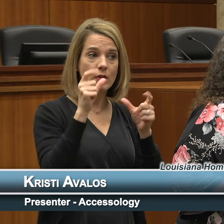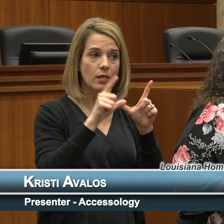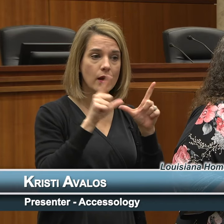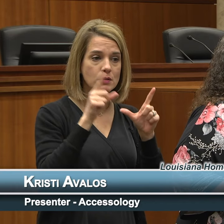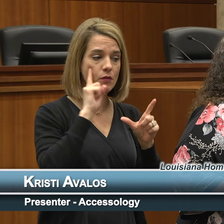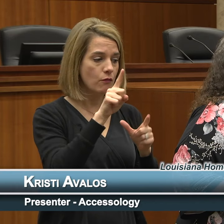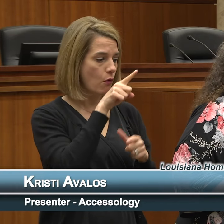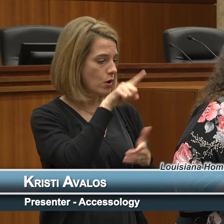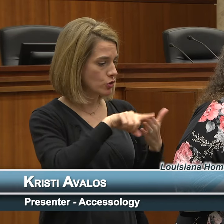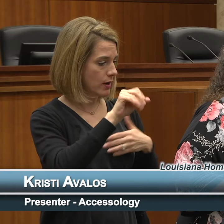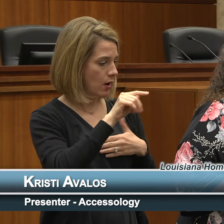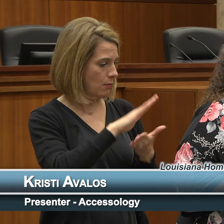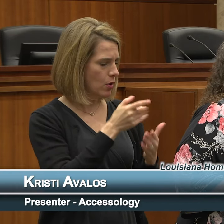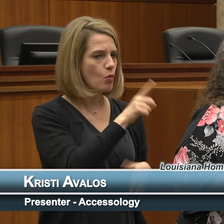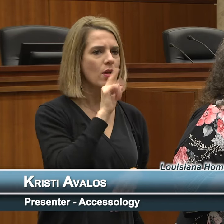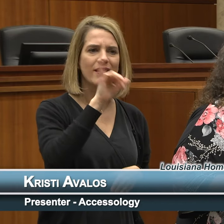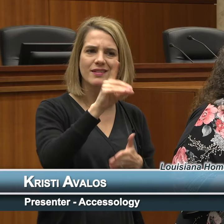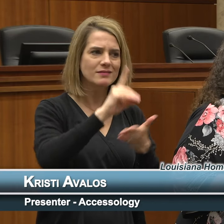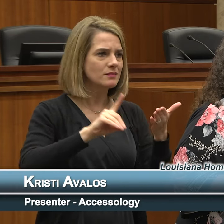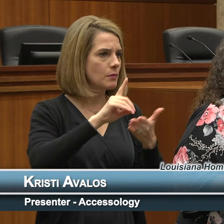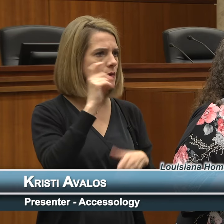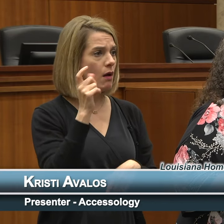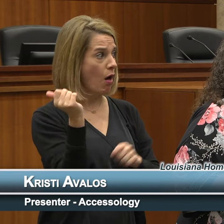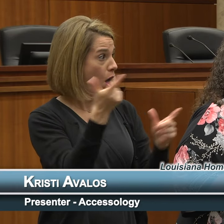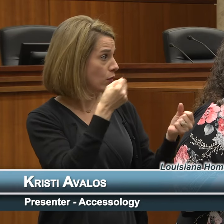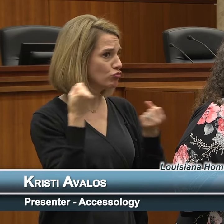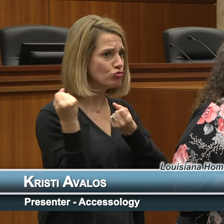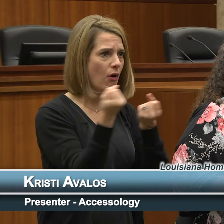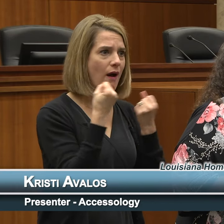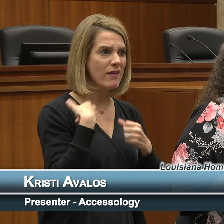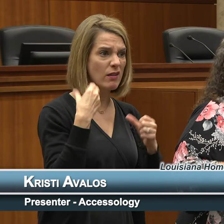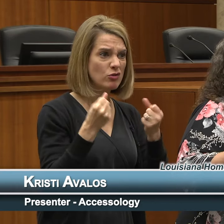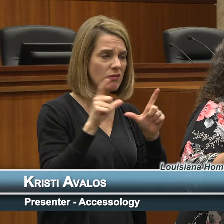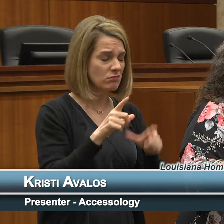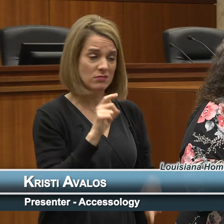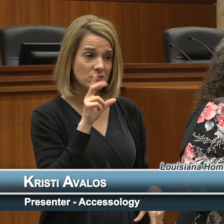out a book that's discriminatory. Not everybody drives. It's